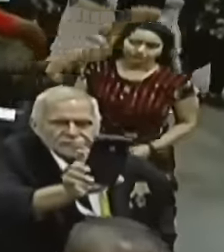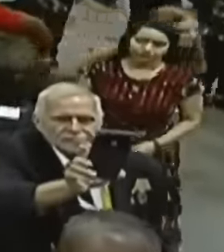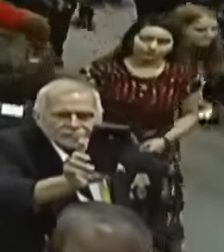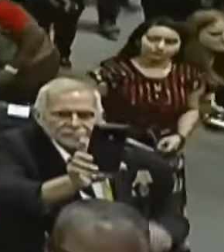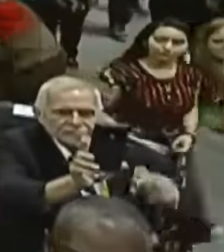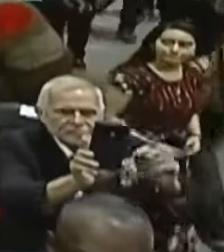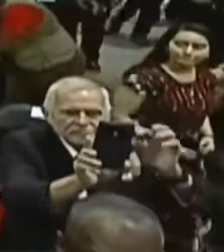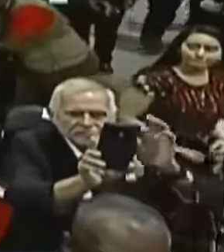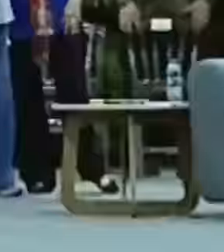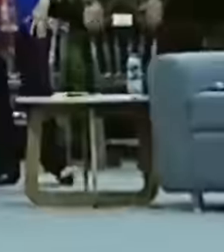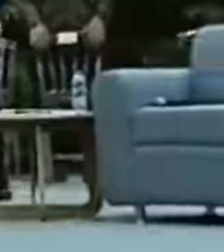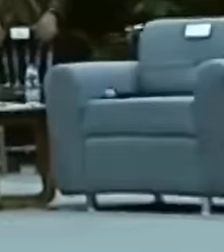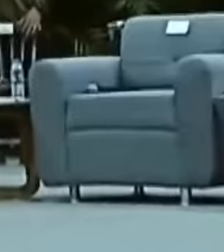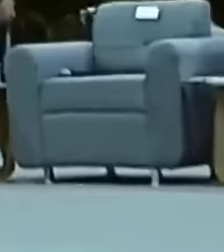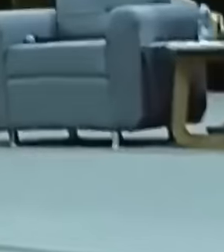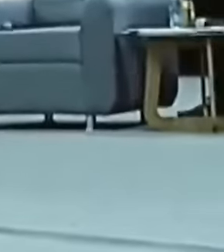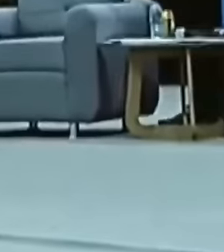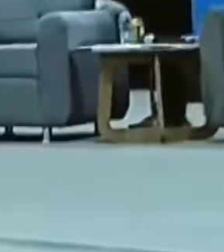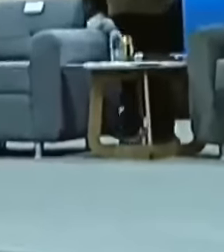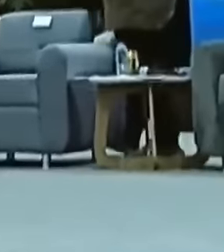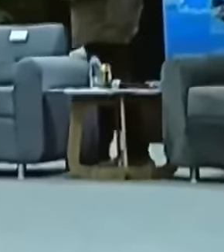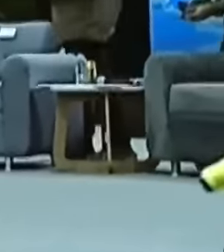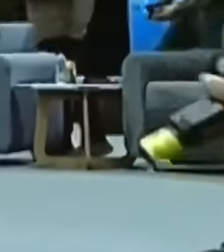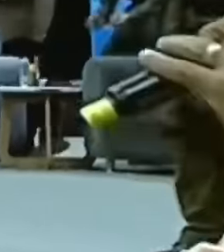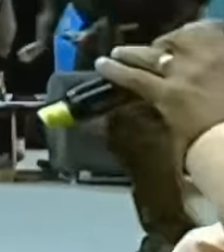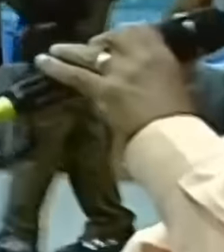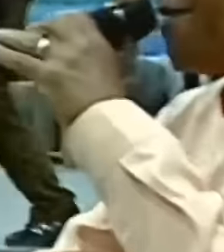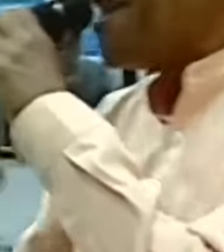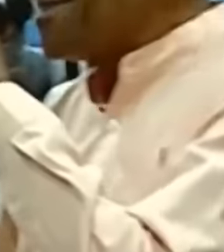Venezuelans. That